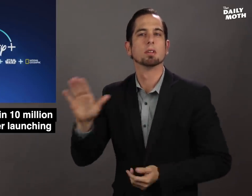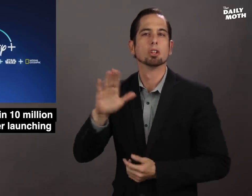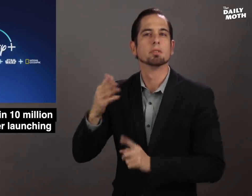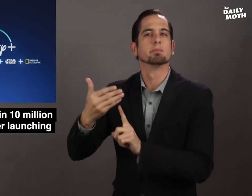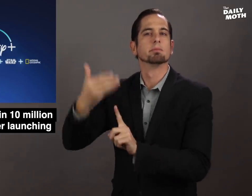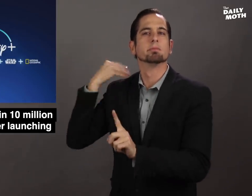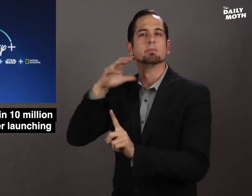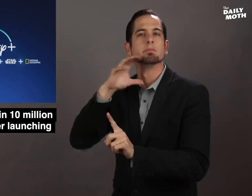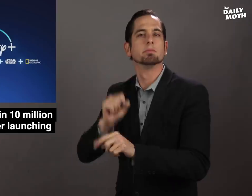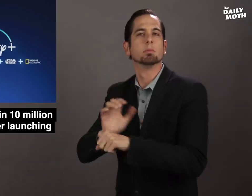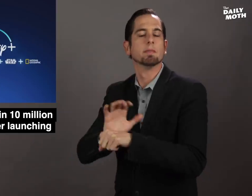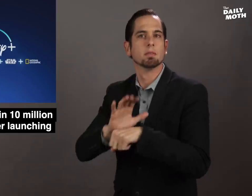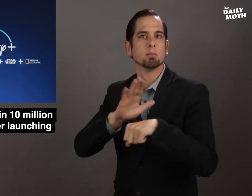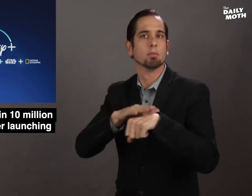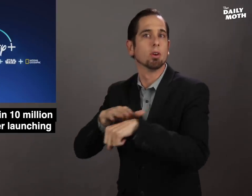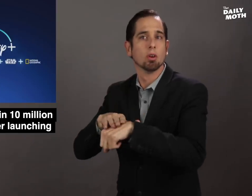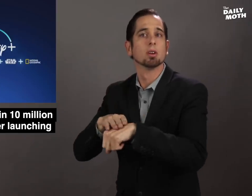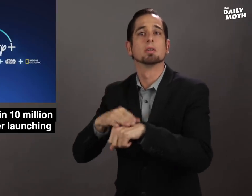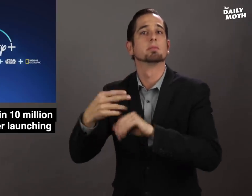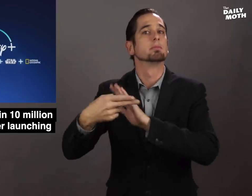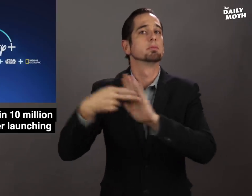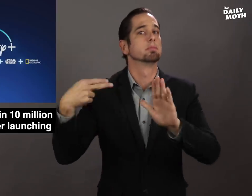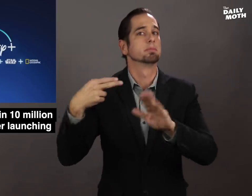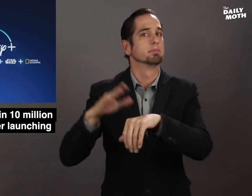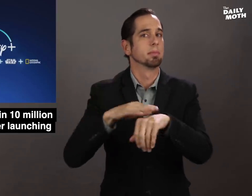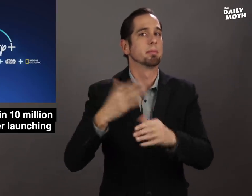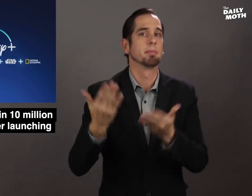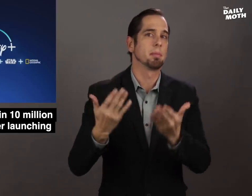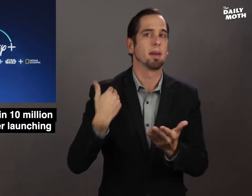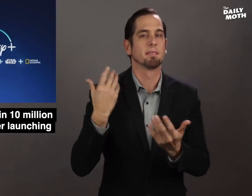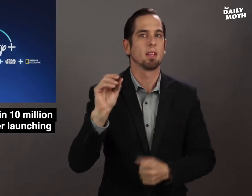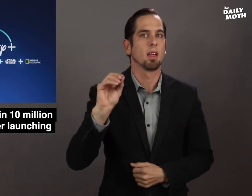some of their older movies to say that they may have